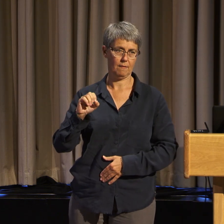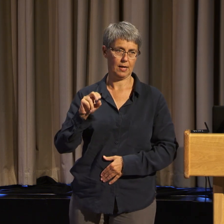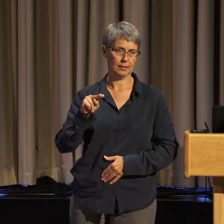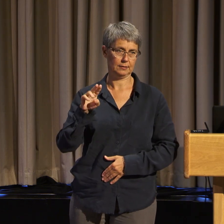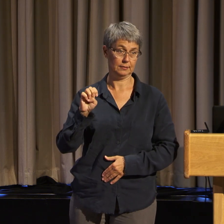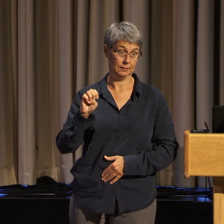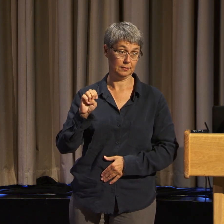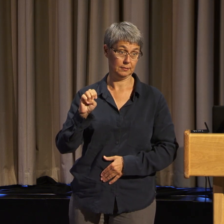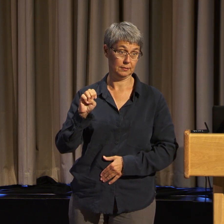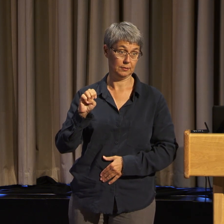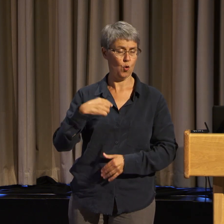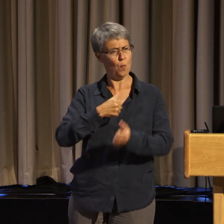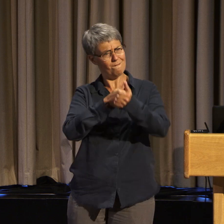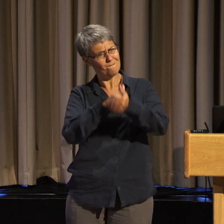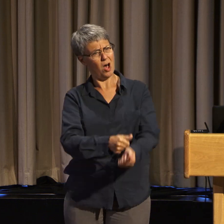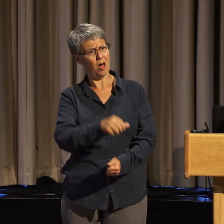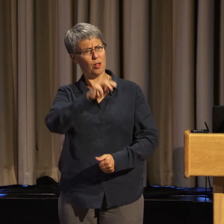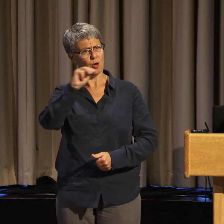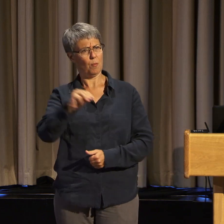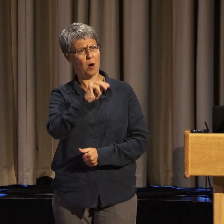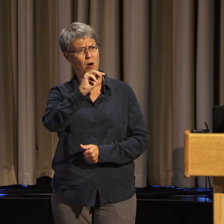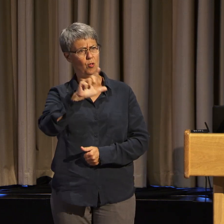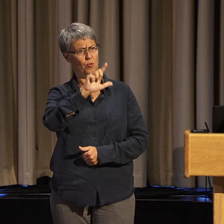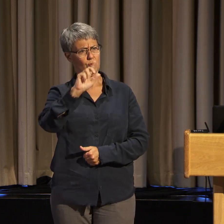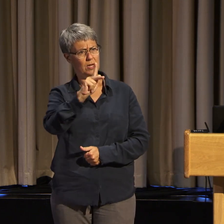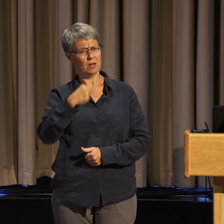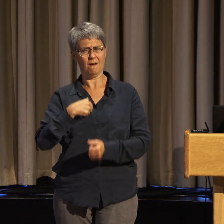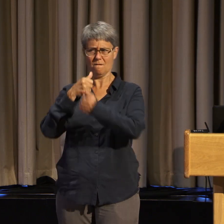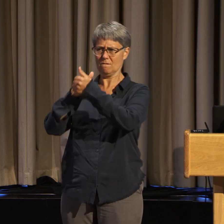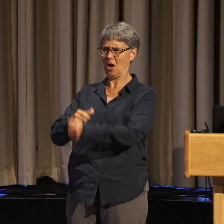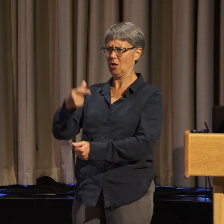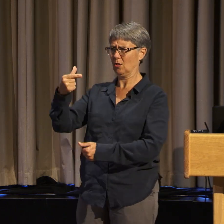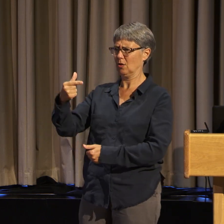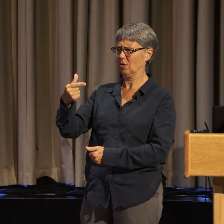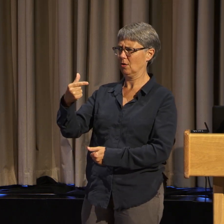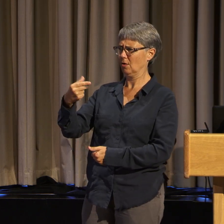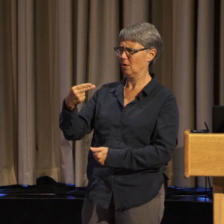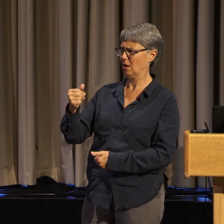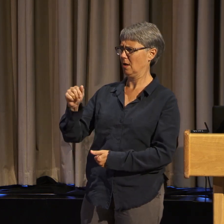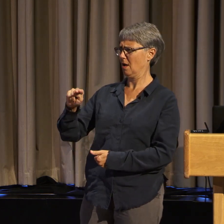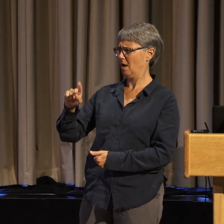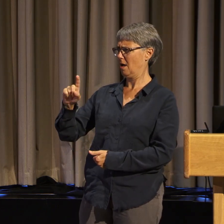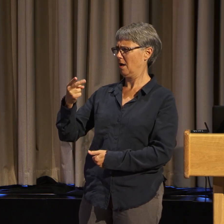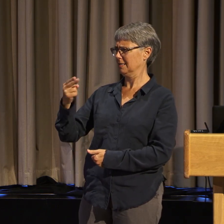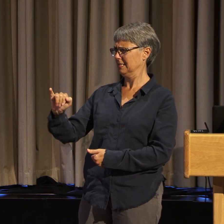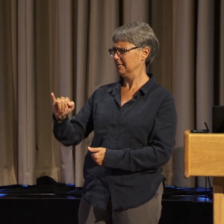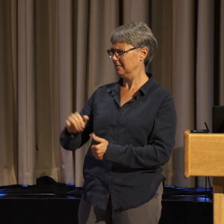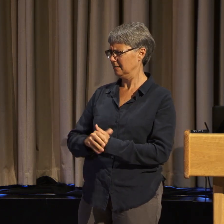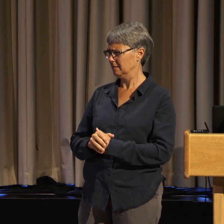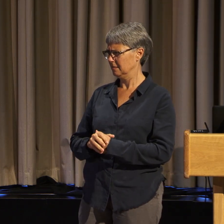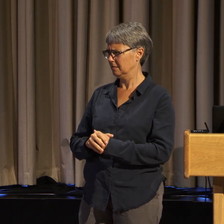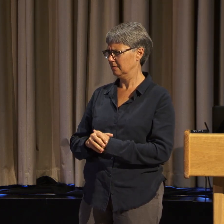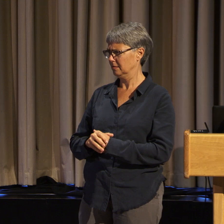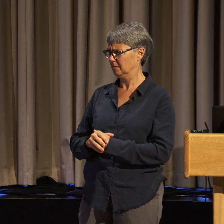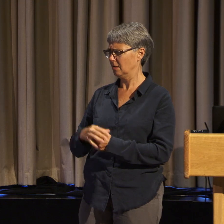after Dr. King and Gandhi. We sat at the feet of those folks